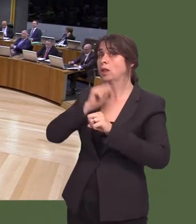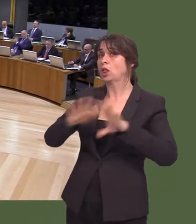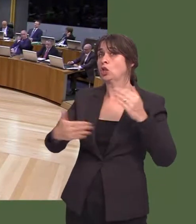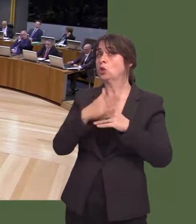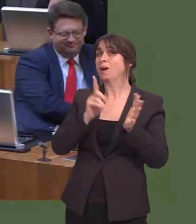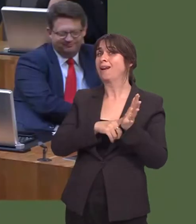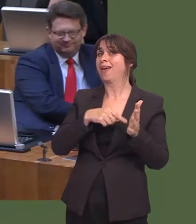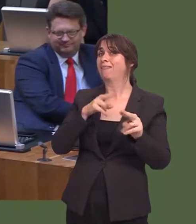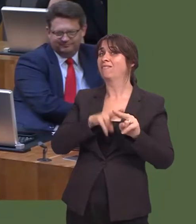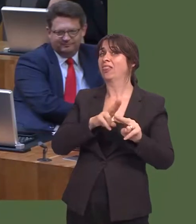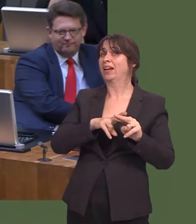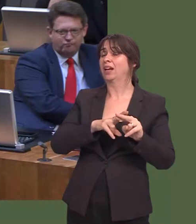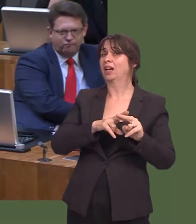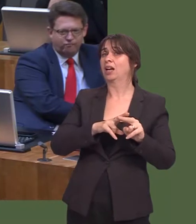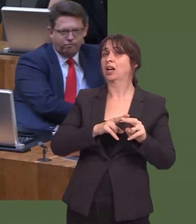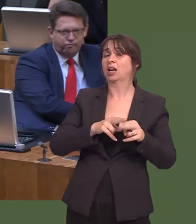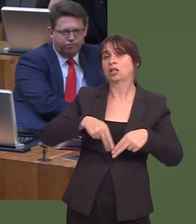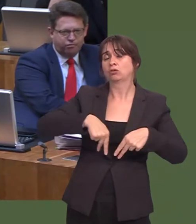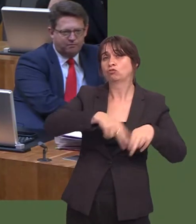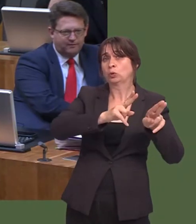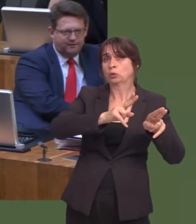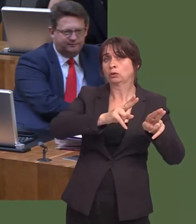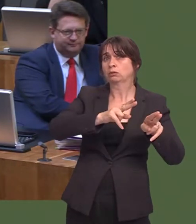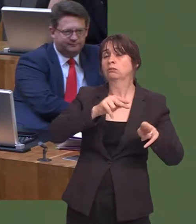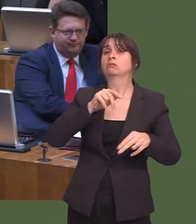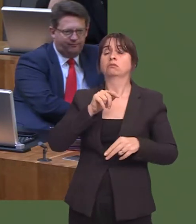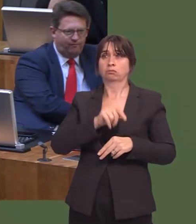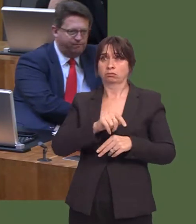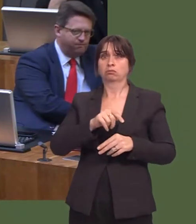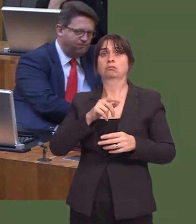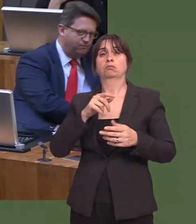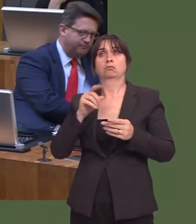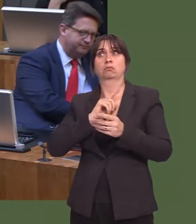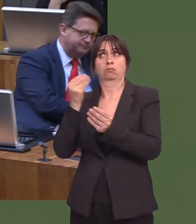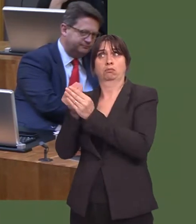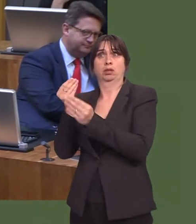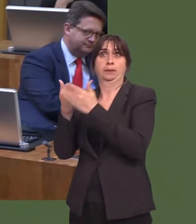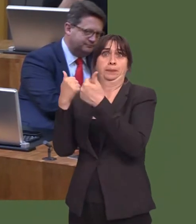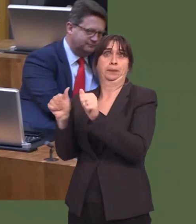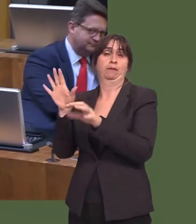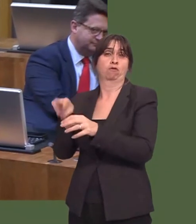in Communities facility on Friday. That was made possible through allocated funding from the Welsh Governmentóan example of that